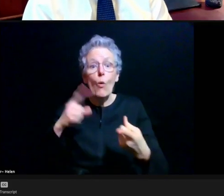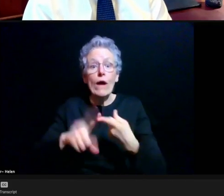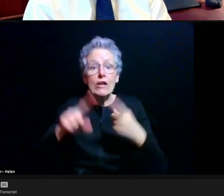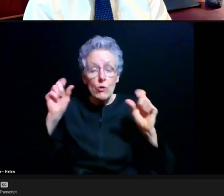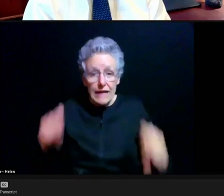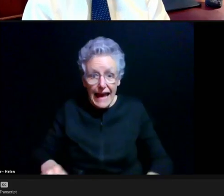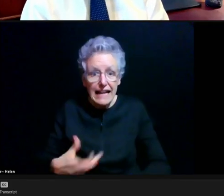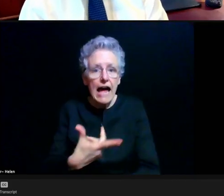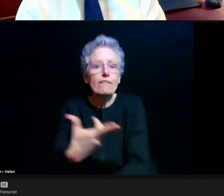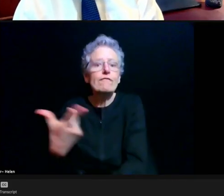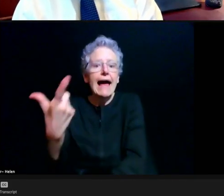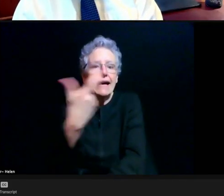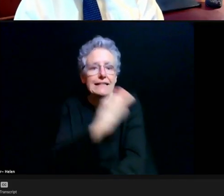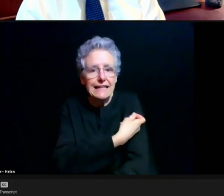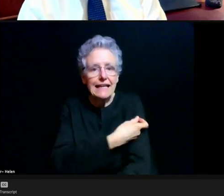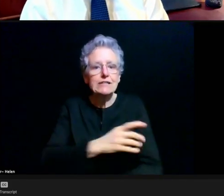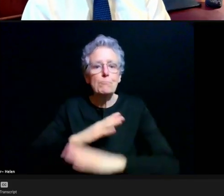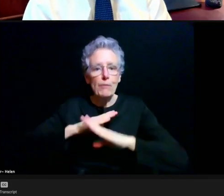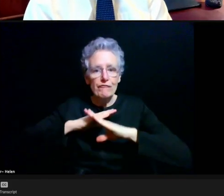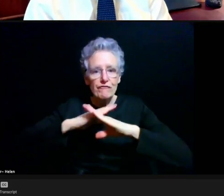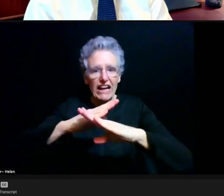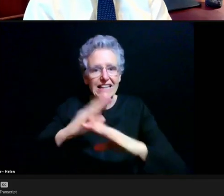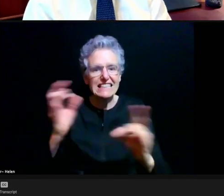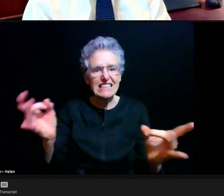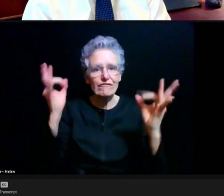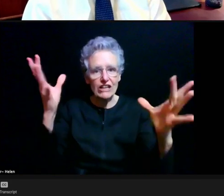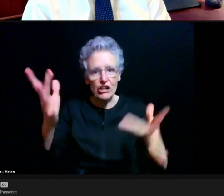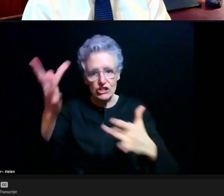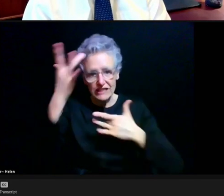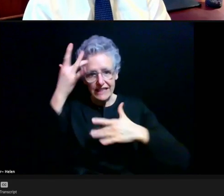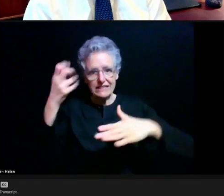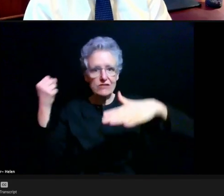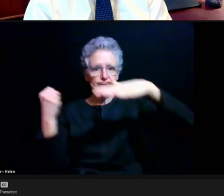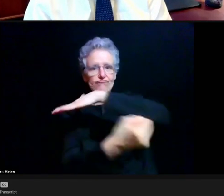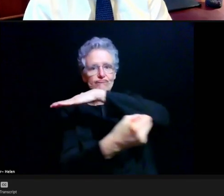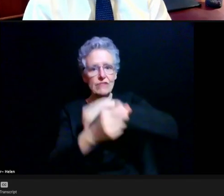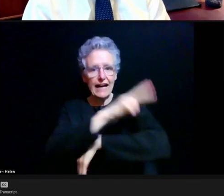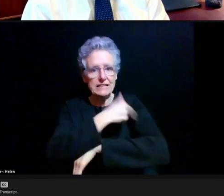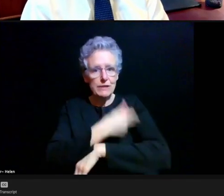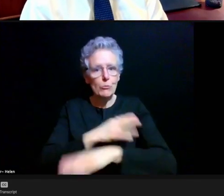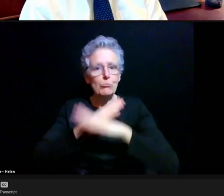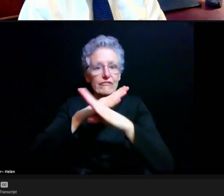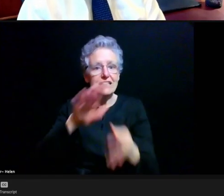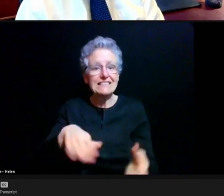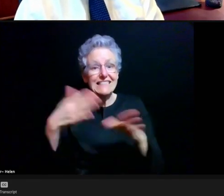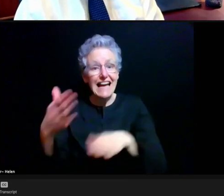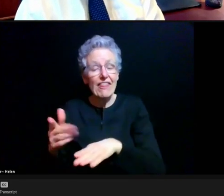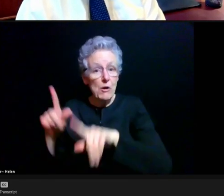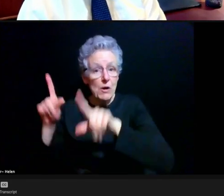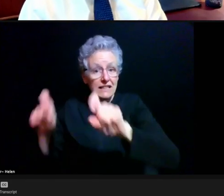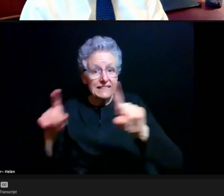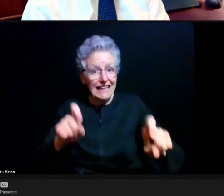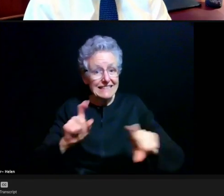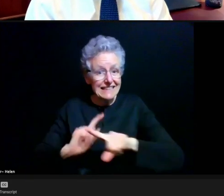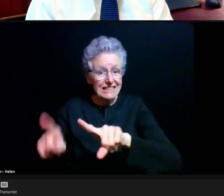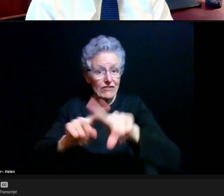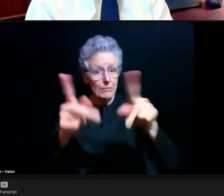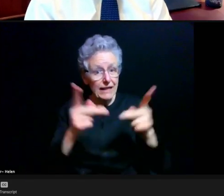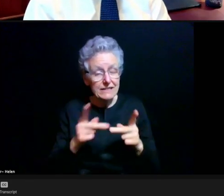they all prevent severe disease, hospitalizations, death, and they were tested in different scenarios. So it's a little bit like comparing apples to oranges.